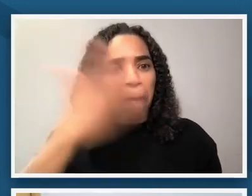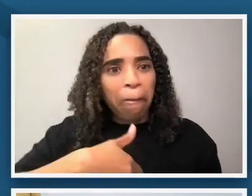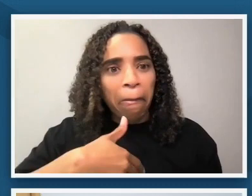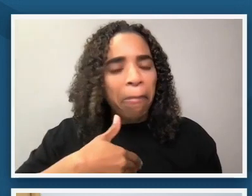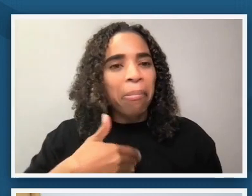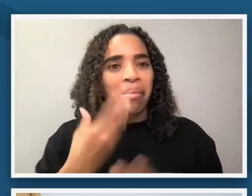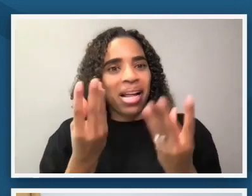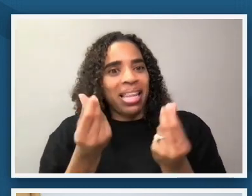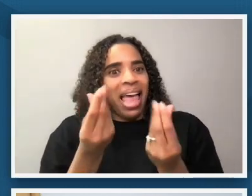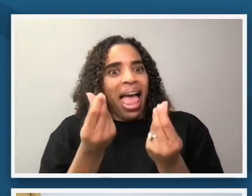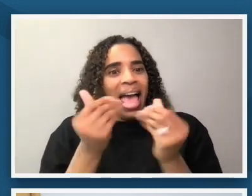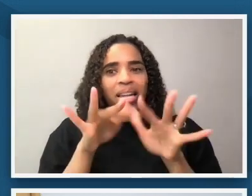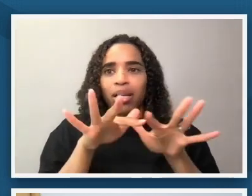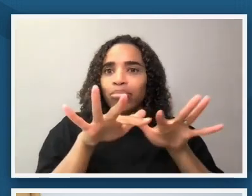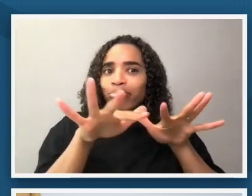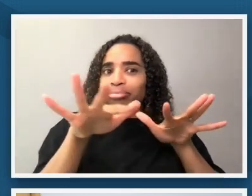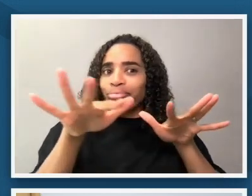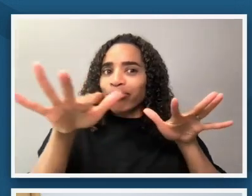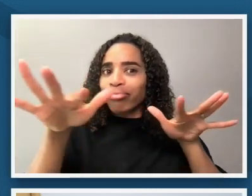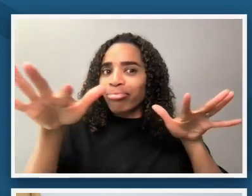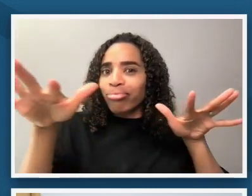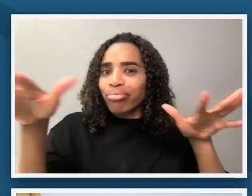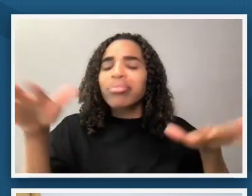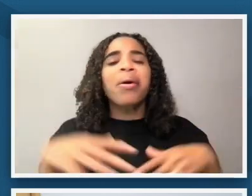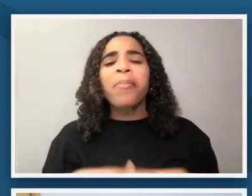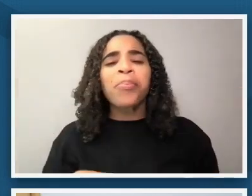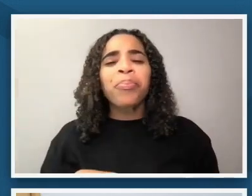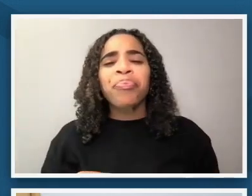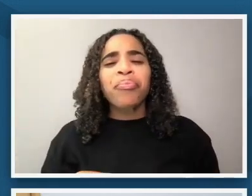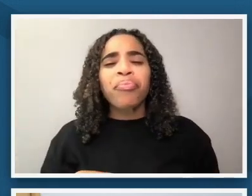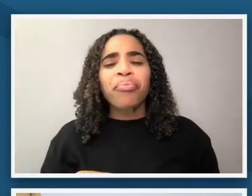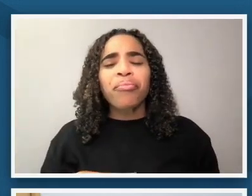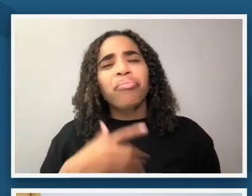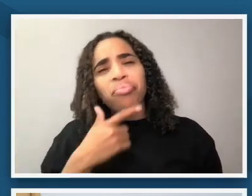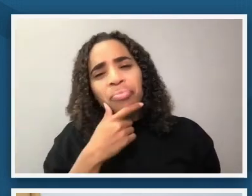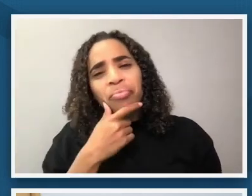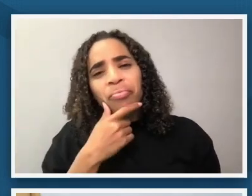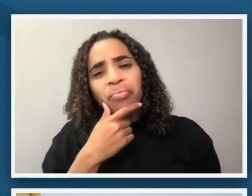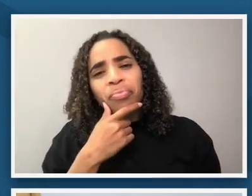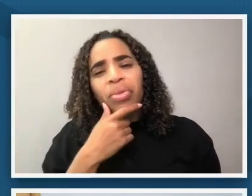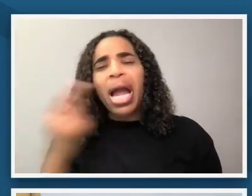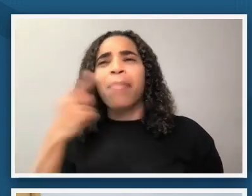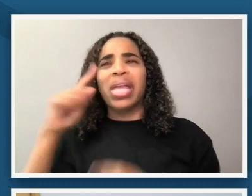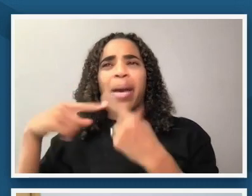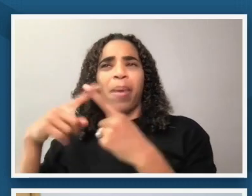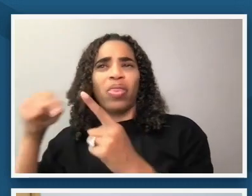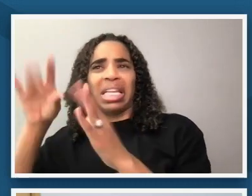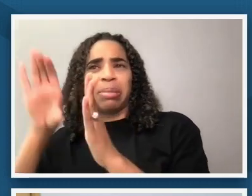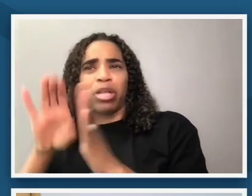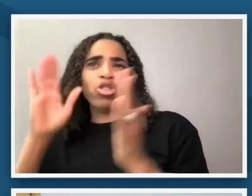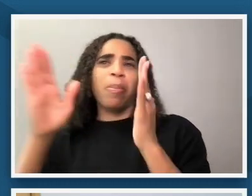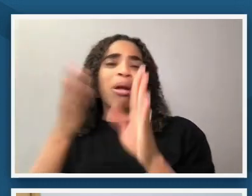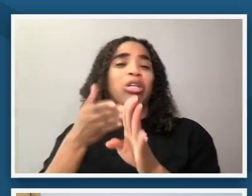the photograph and so i and especially now thinking in comparison to the painting that we just looked at right